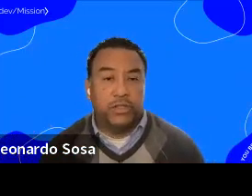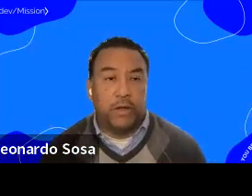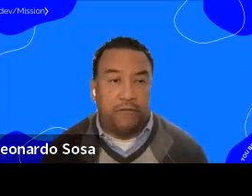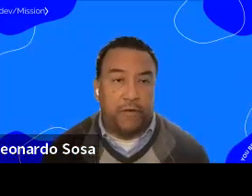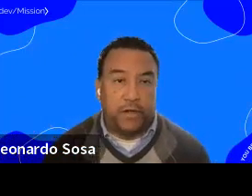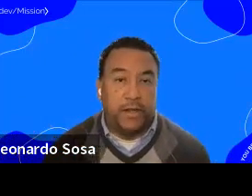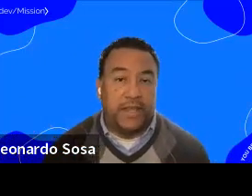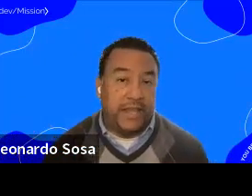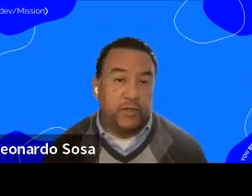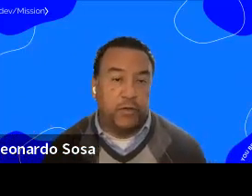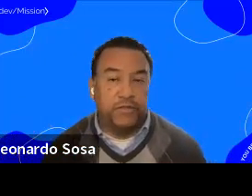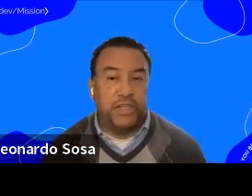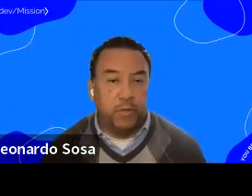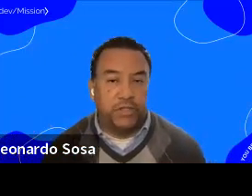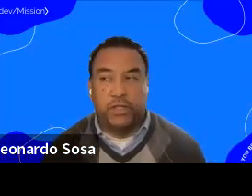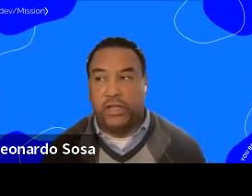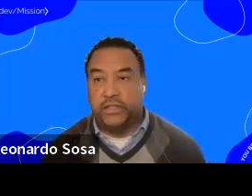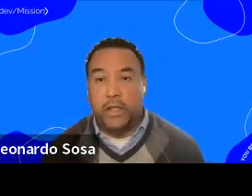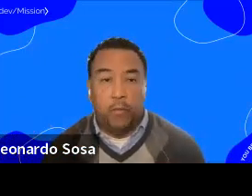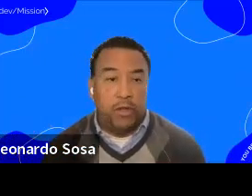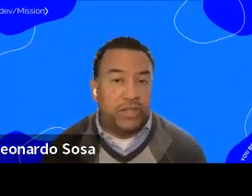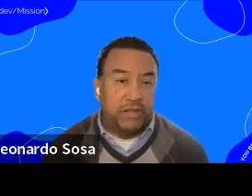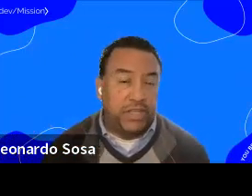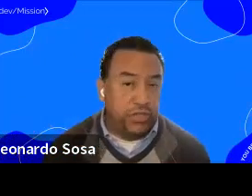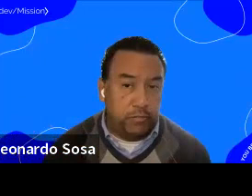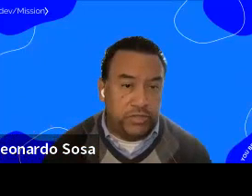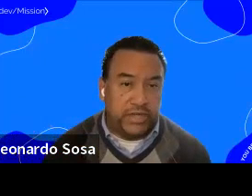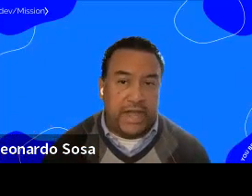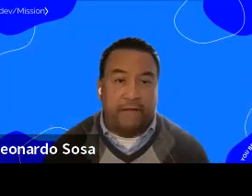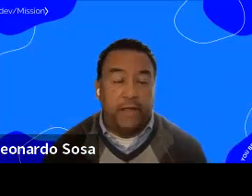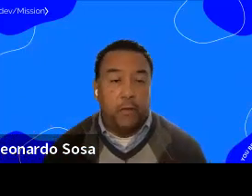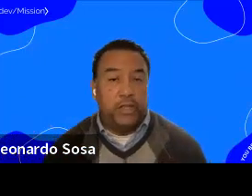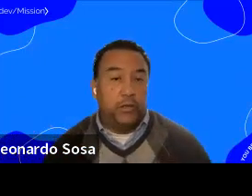We also offer K to 12 steam opportunities. We also have a digital music lab.